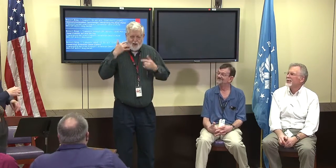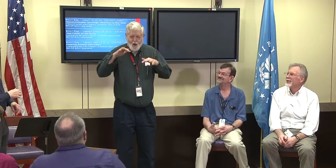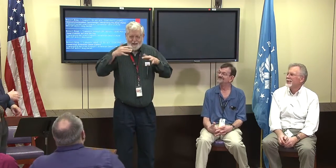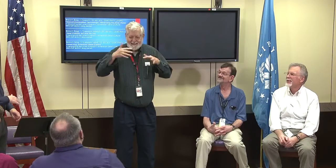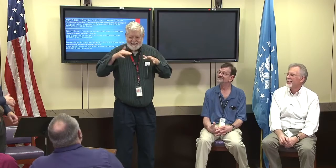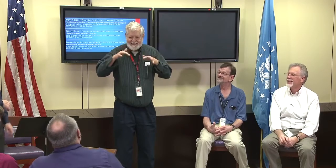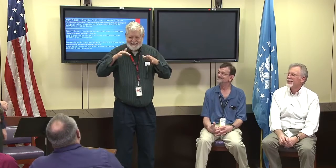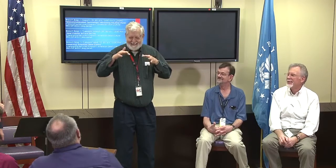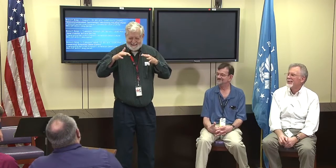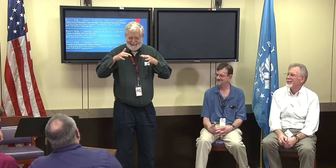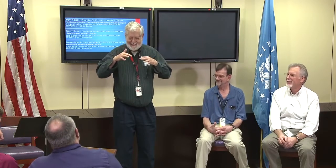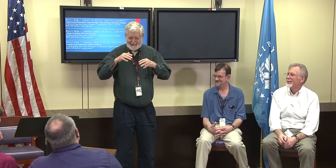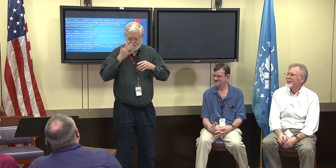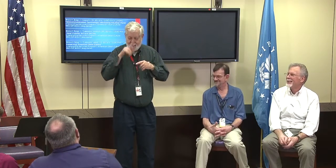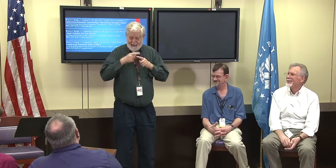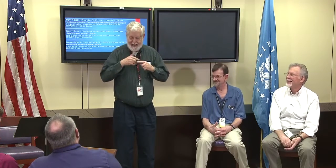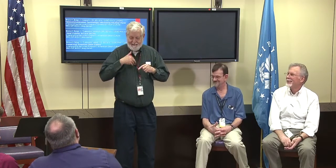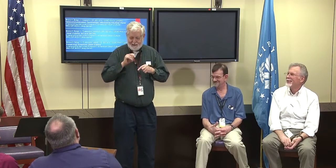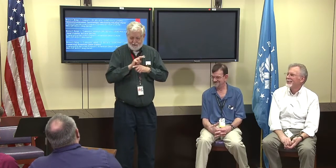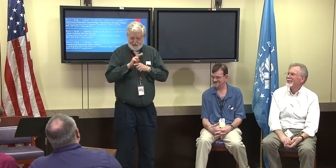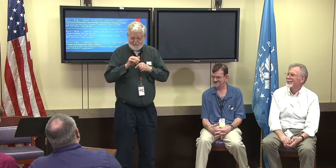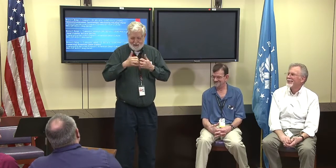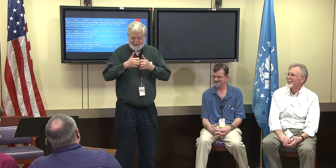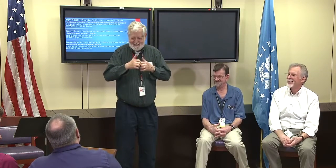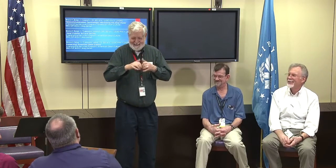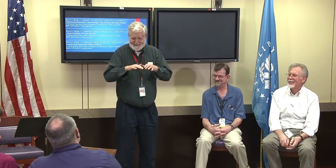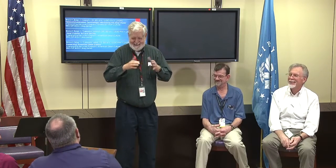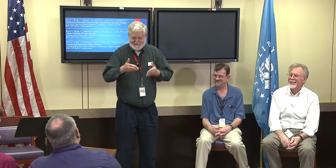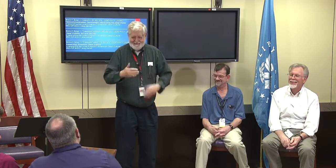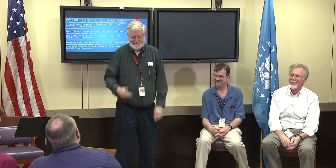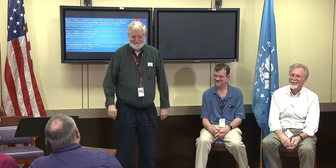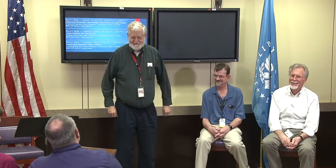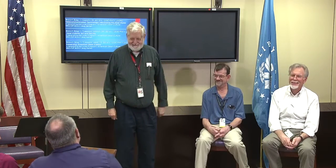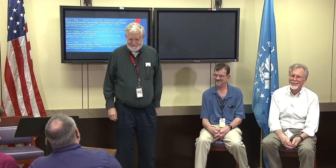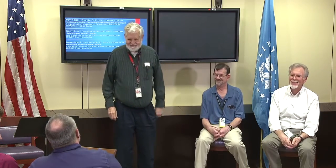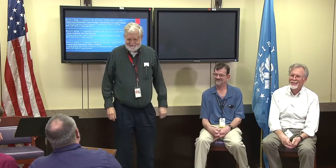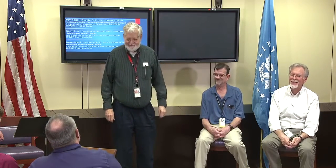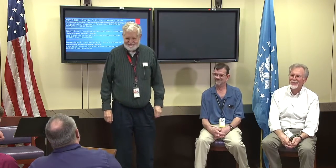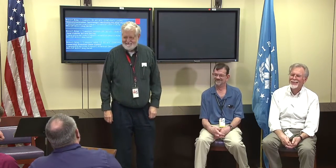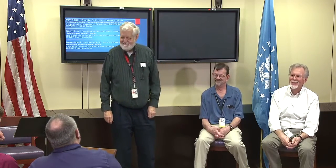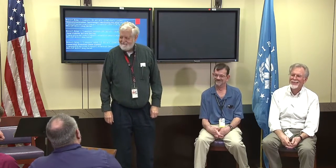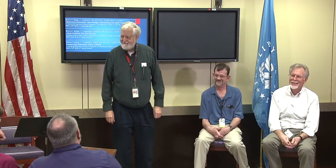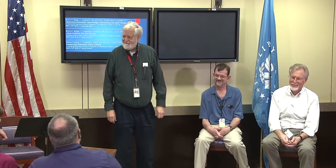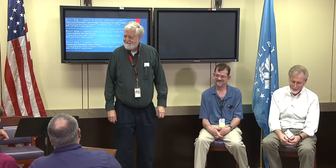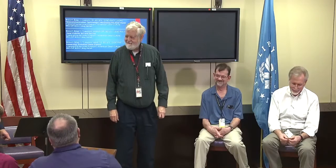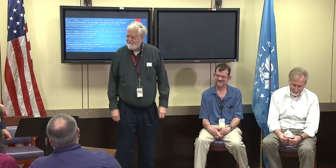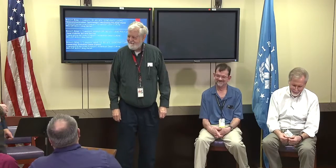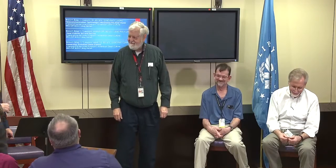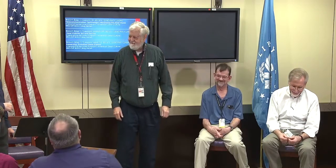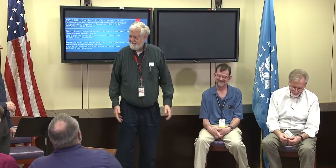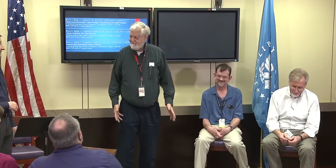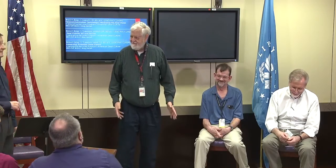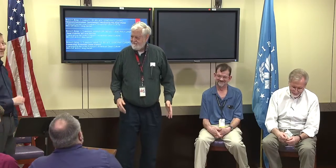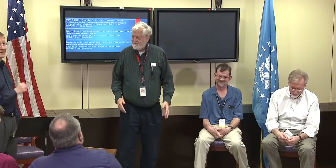Alex Richey: The neighbors below complained about the noise of the TTY so I had to cut it off, no calls after eleven.